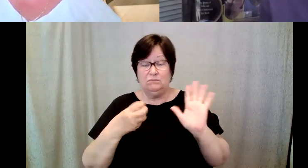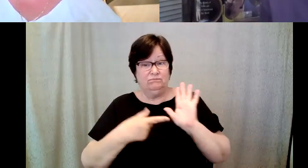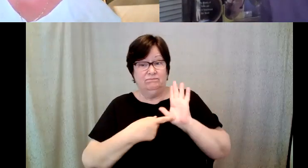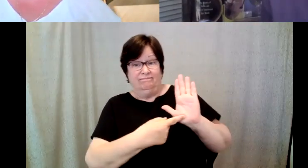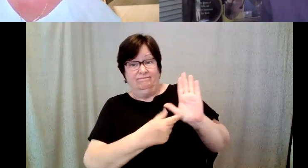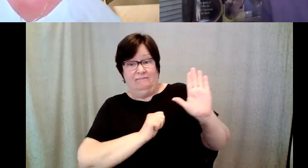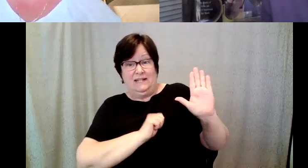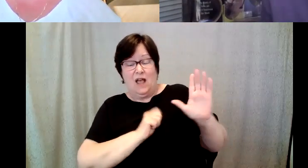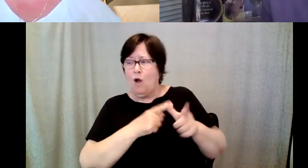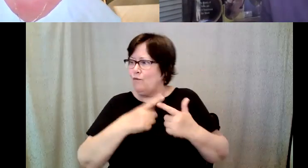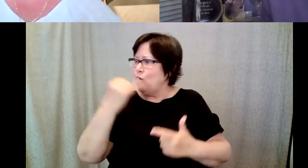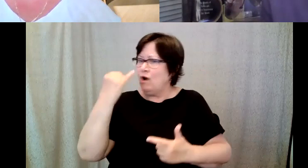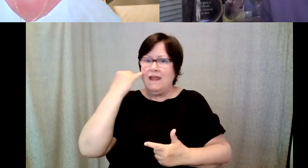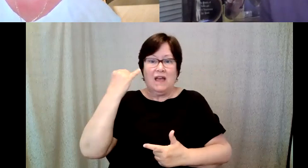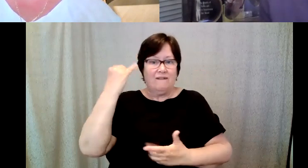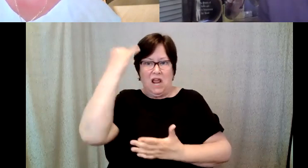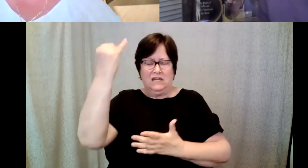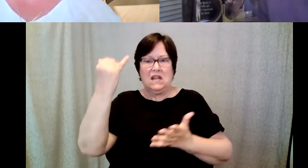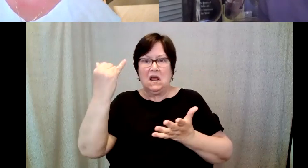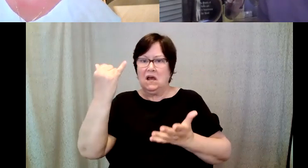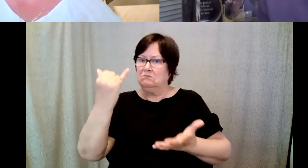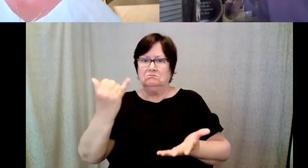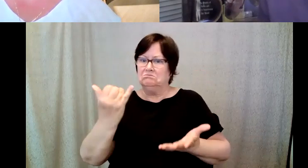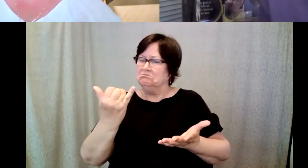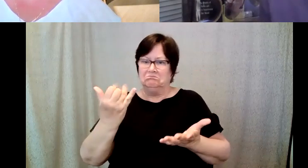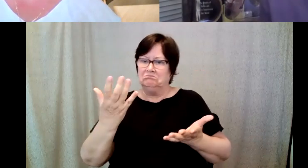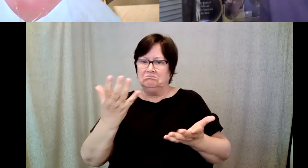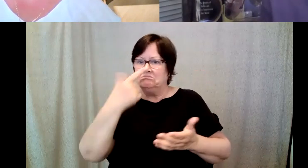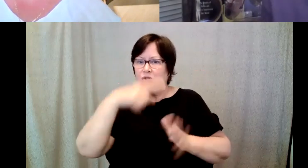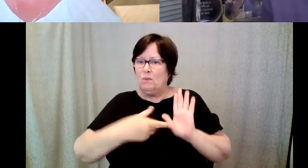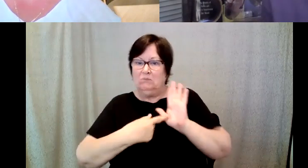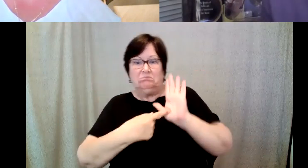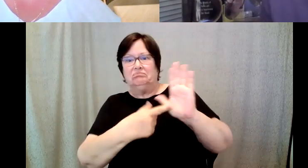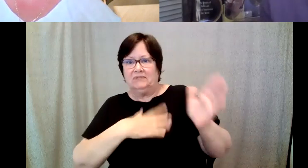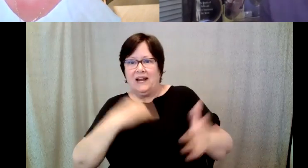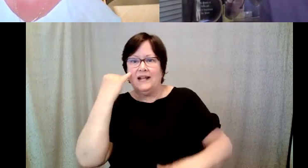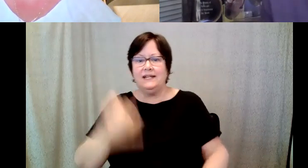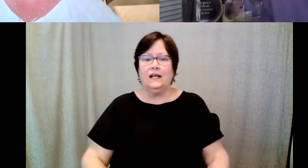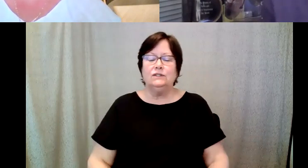I have an idea that idea. D. Major Cohen: And so that day that I traveled up to RIT I carried a box of photographs